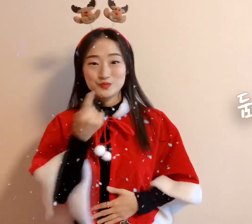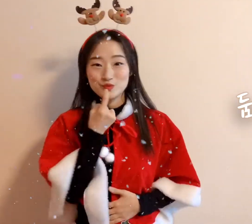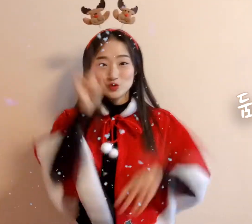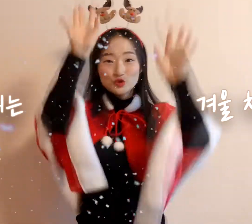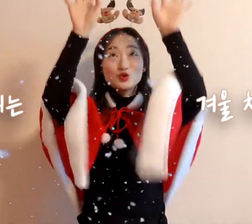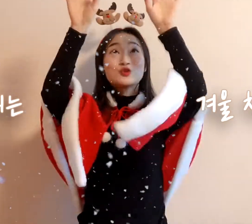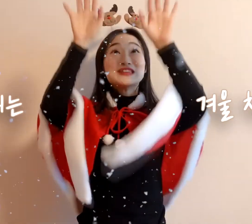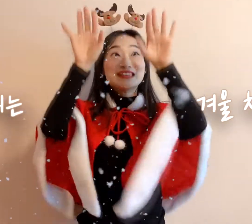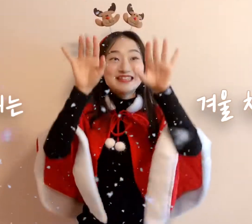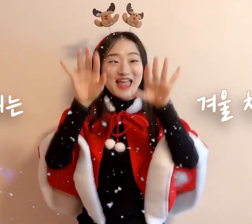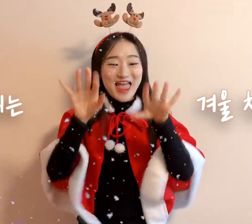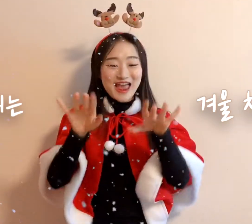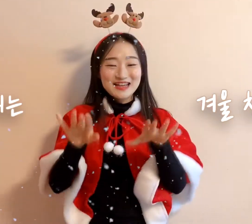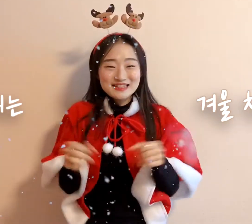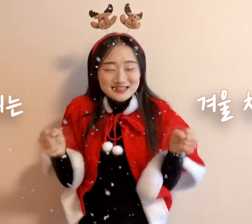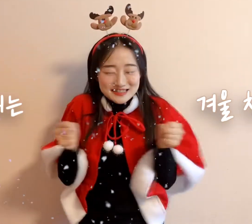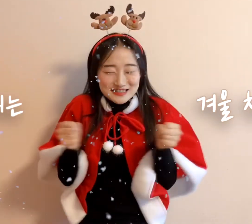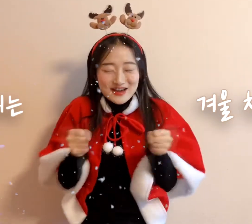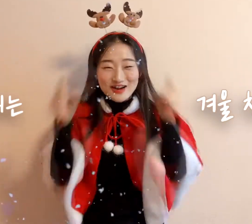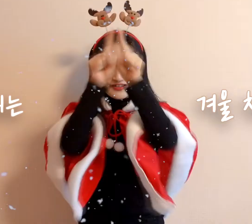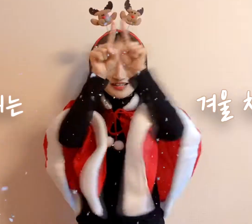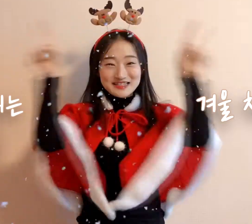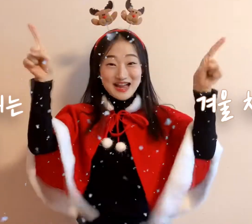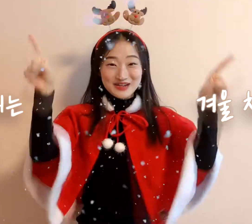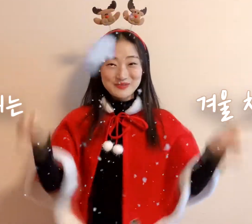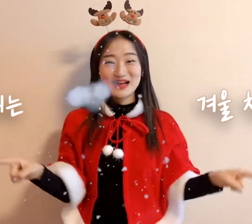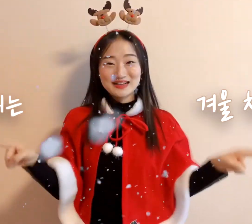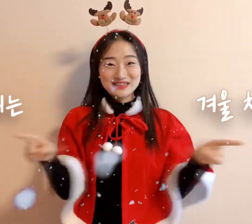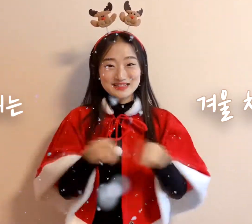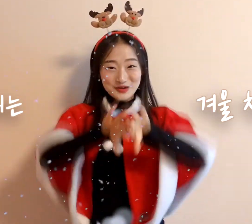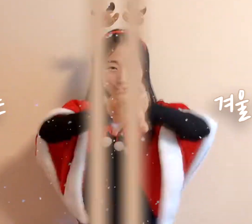It is snowing outside my window